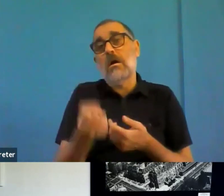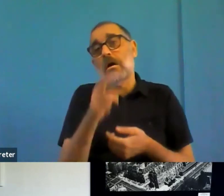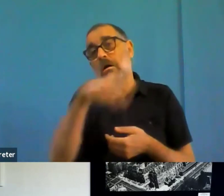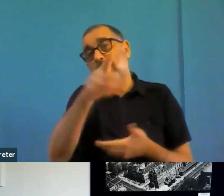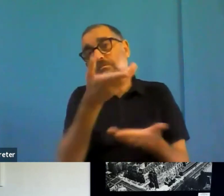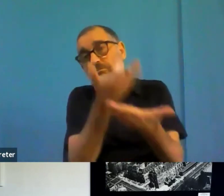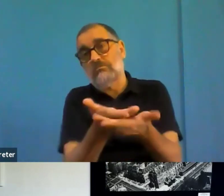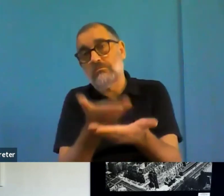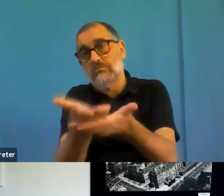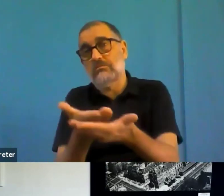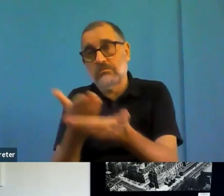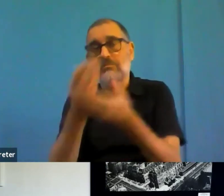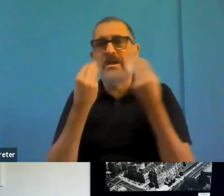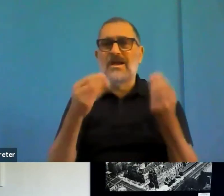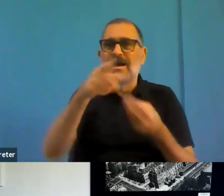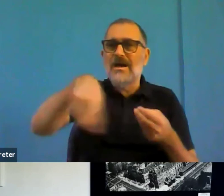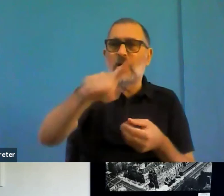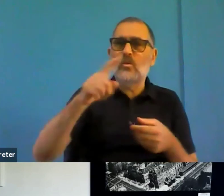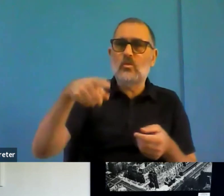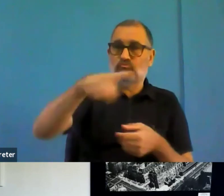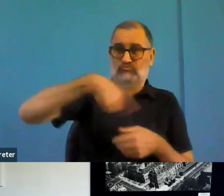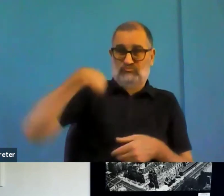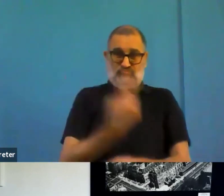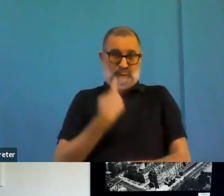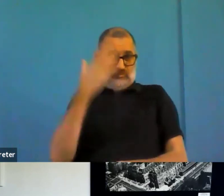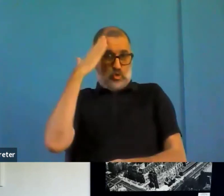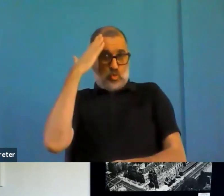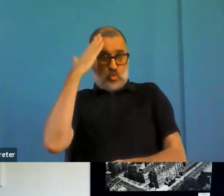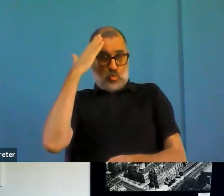Act coming in, and the whole market taking off more and that the extensions that come